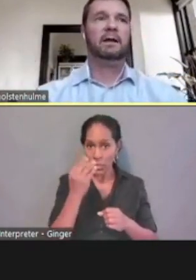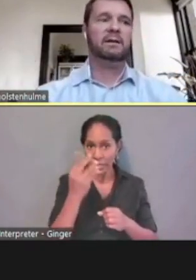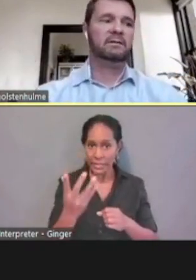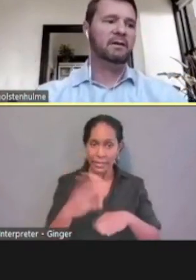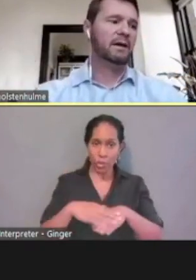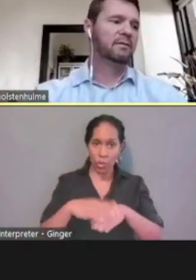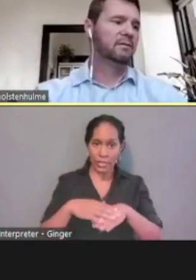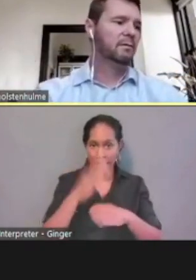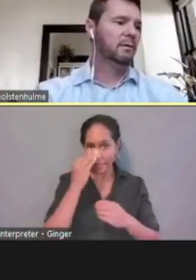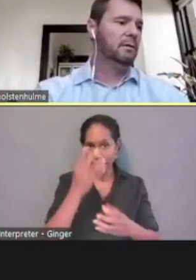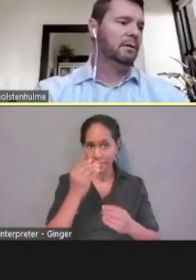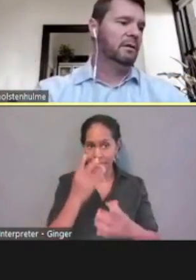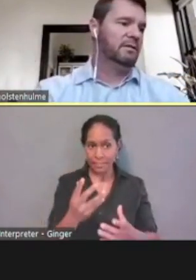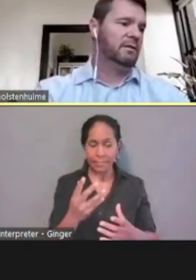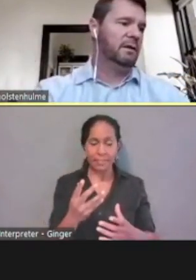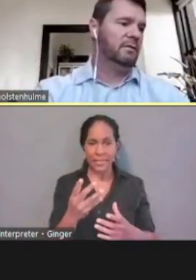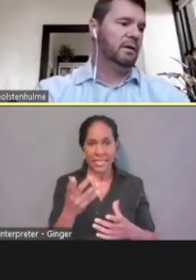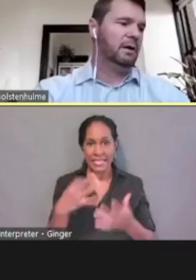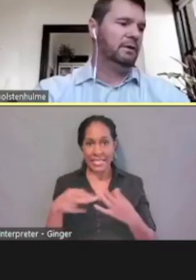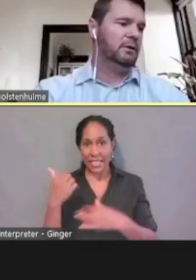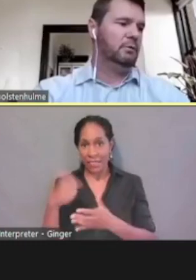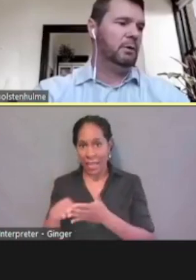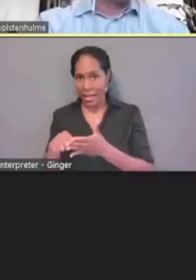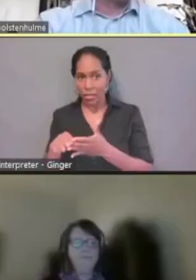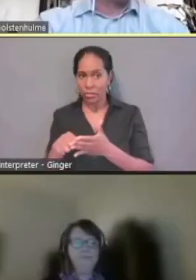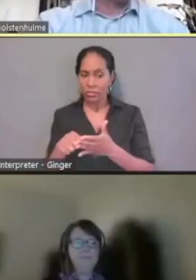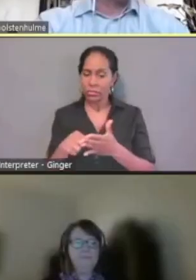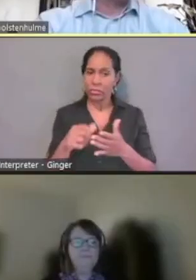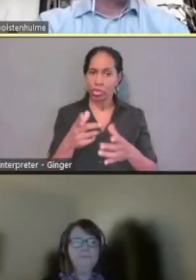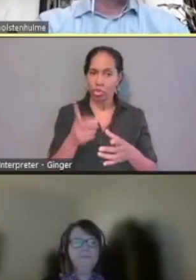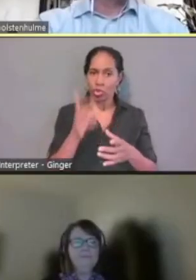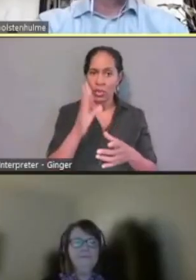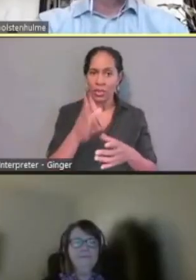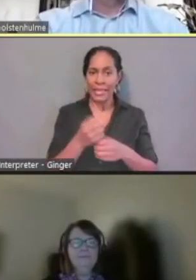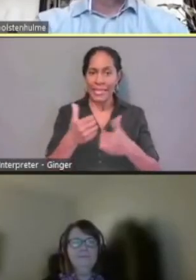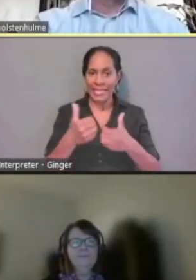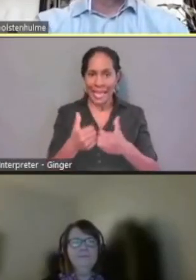I get a text that says you have a new message.